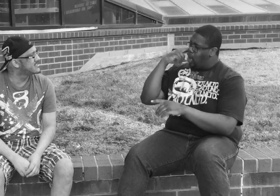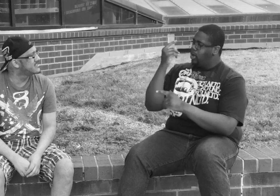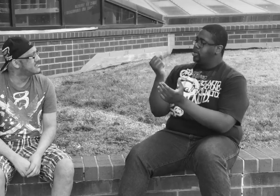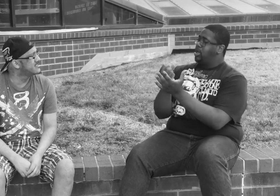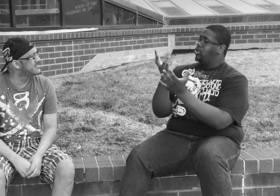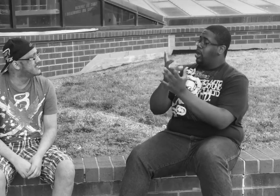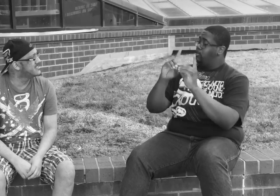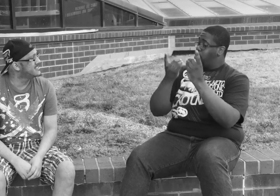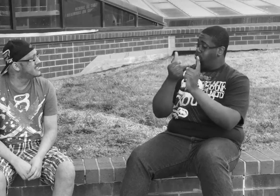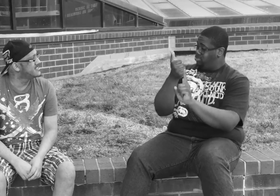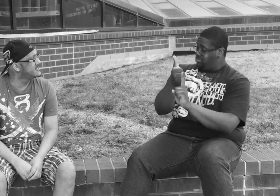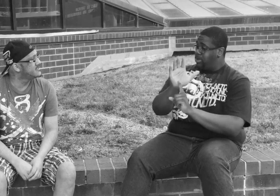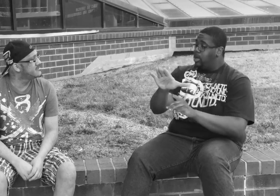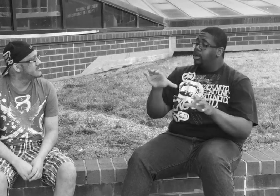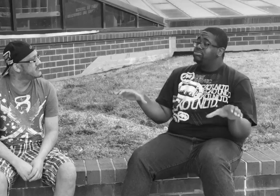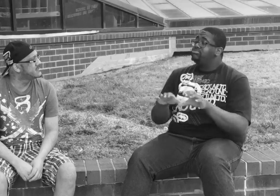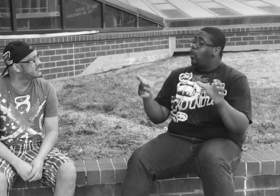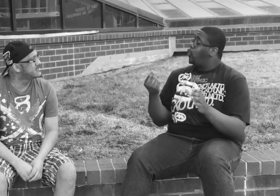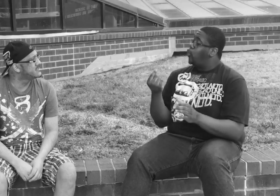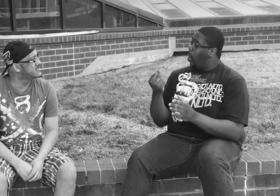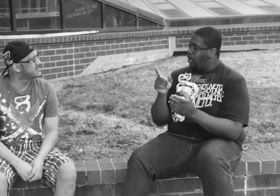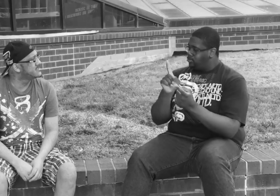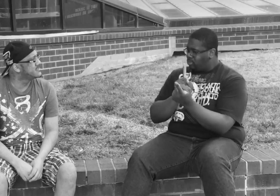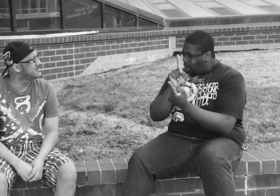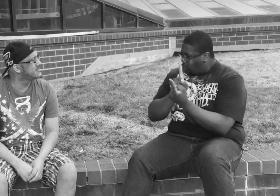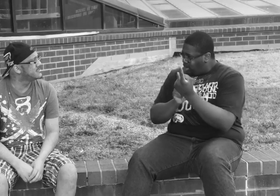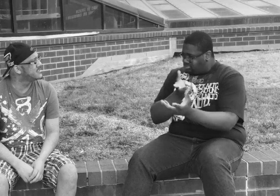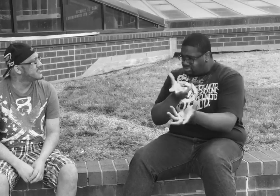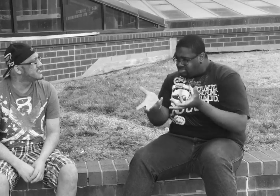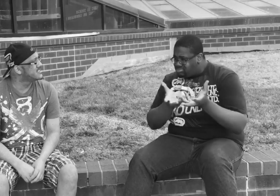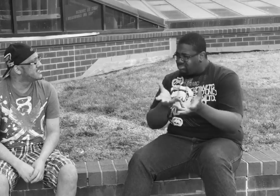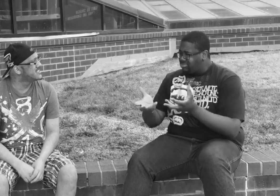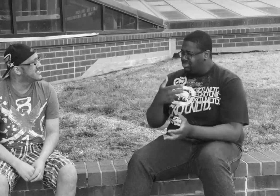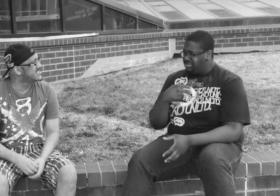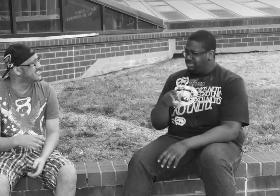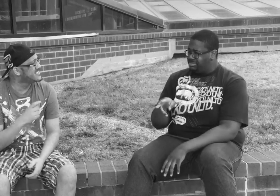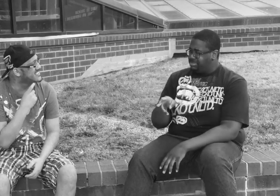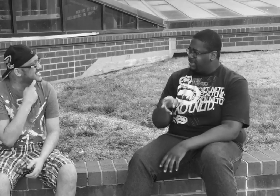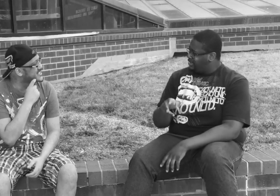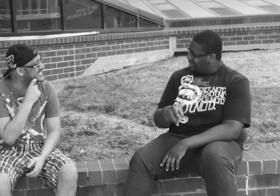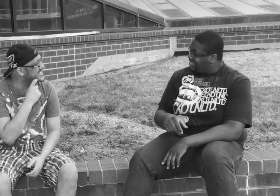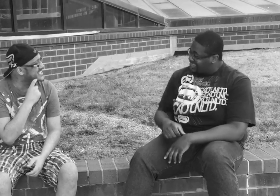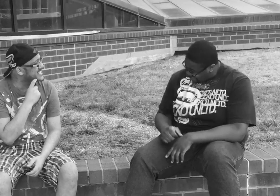Alex: I heard that Social Work department is heavy on one-on-one counseling friend: serious?